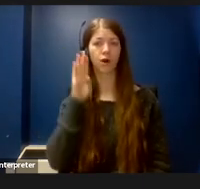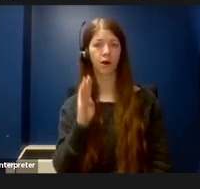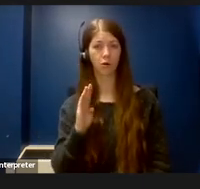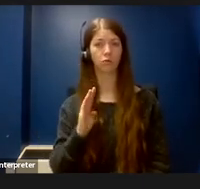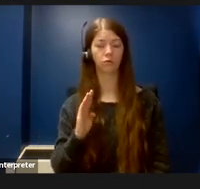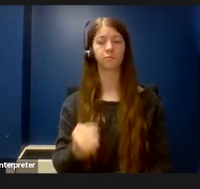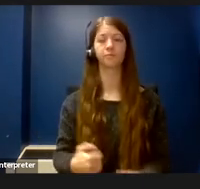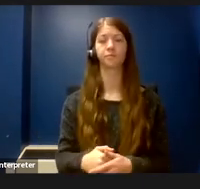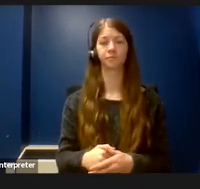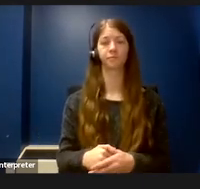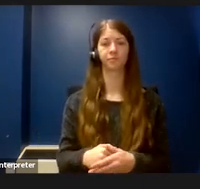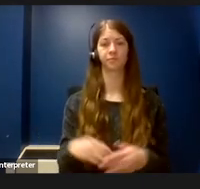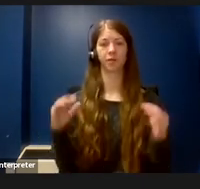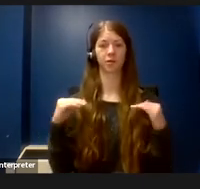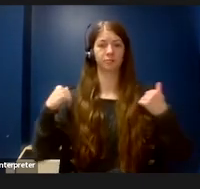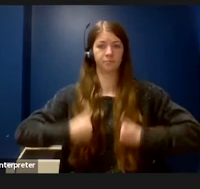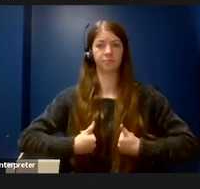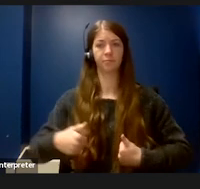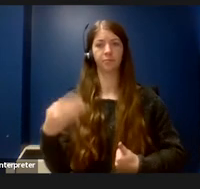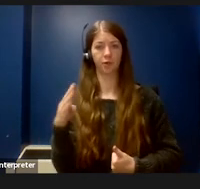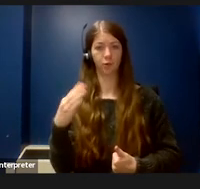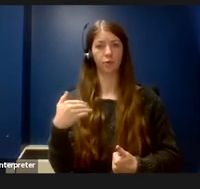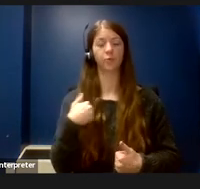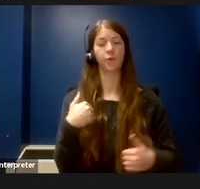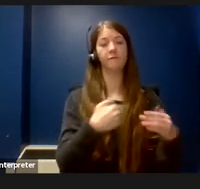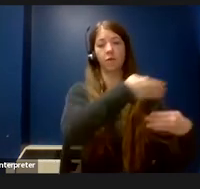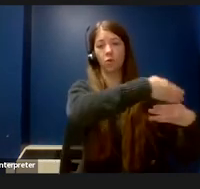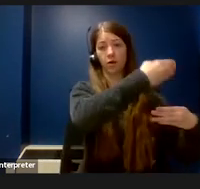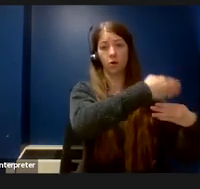is a window and door and on the other side is the bookshelf with some books on it.